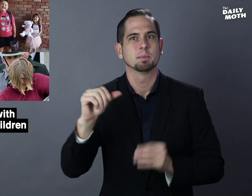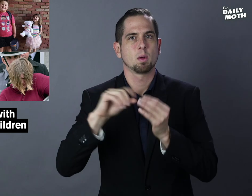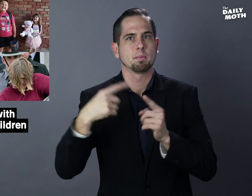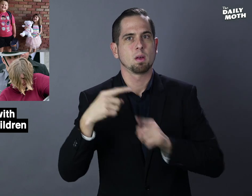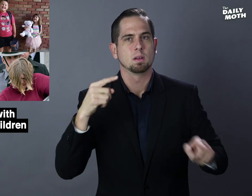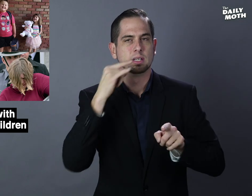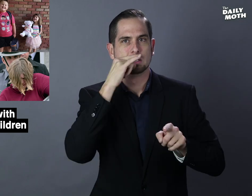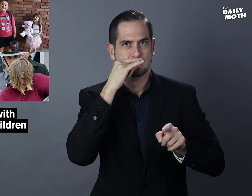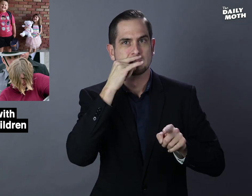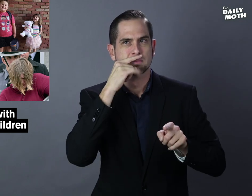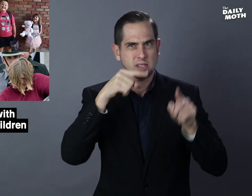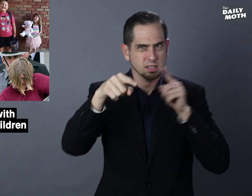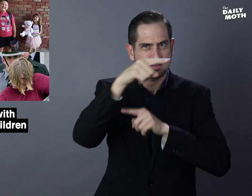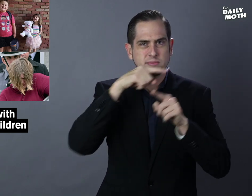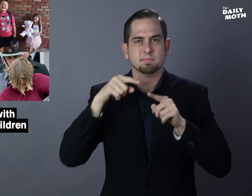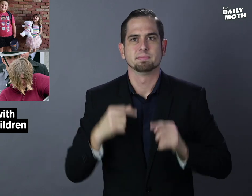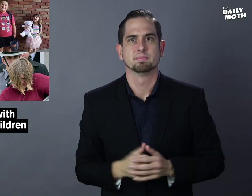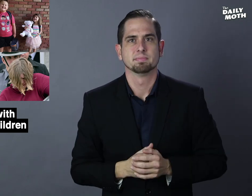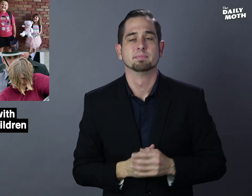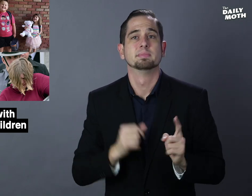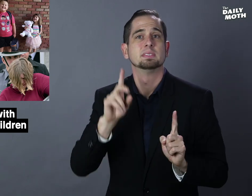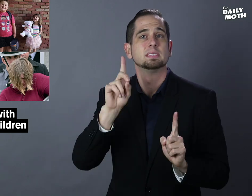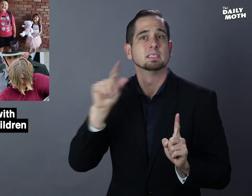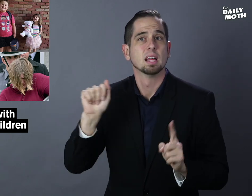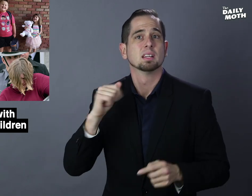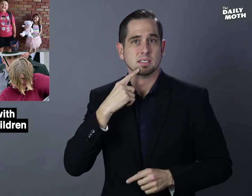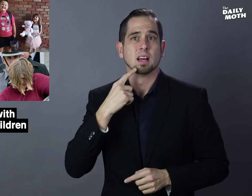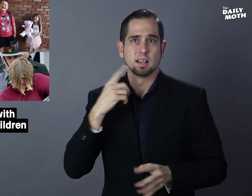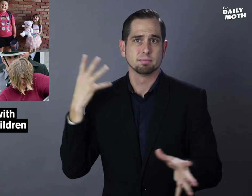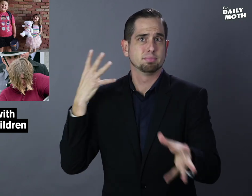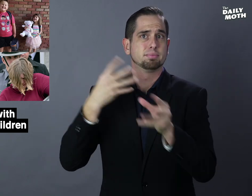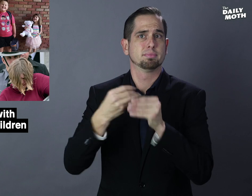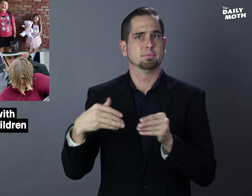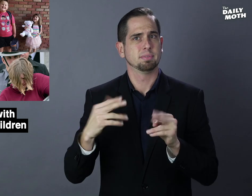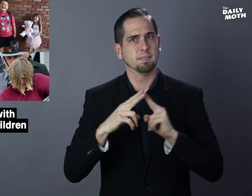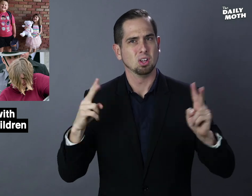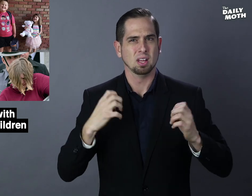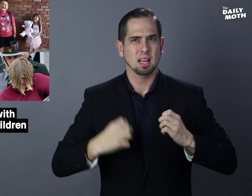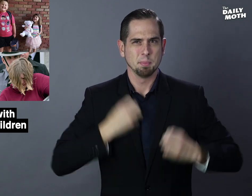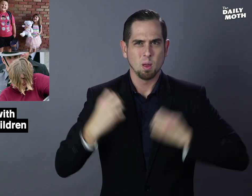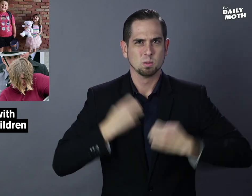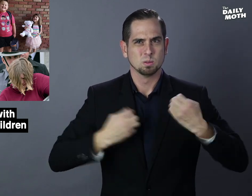about her kids. The district attorney said it was a very emotional